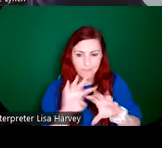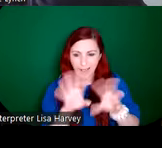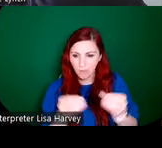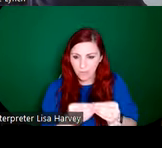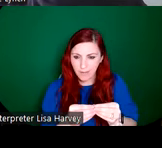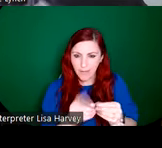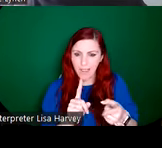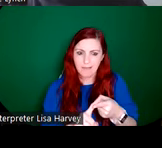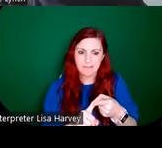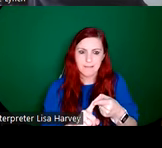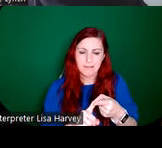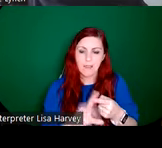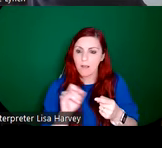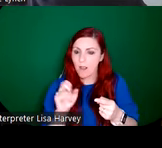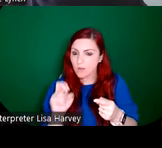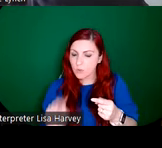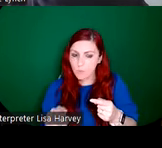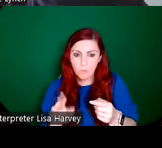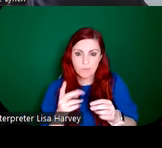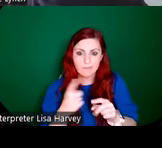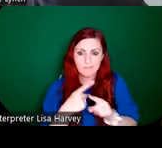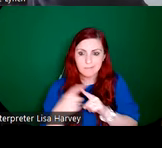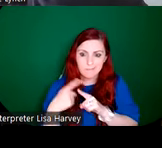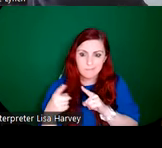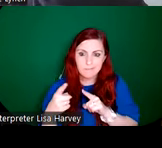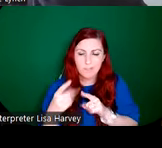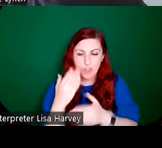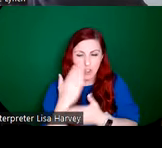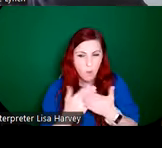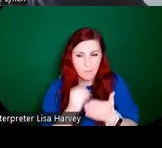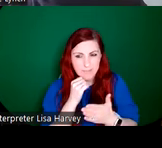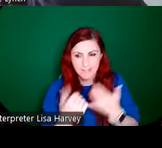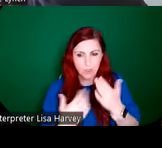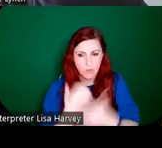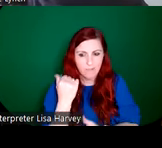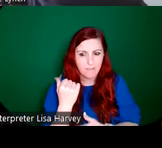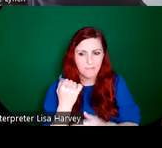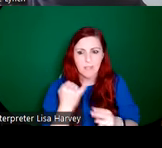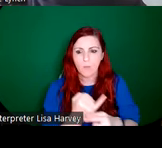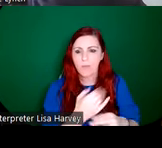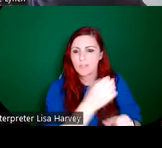cartoons, the full scale cartoons, did not survive. They were destroyed in a